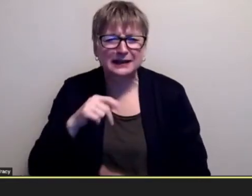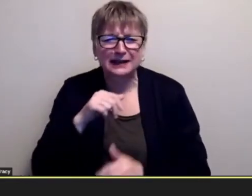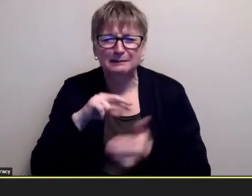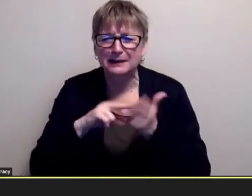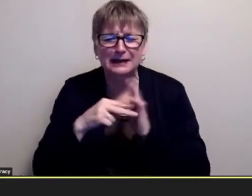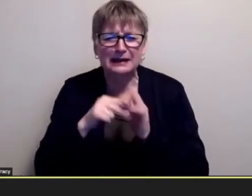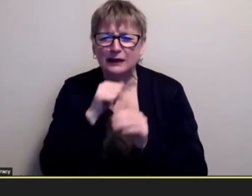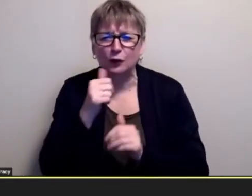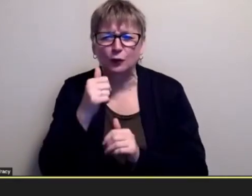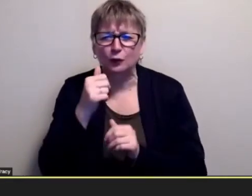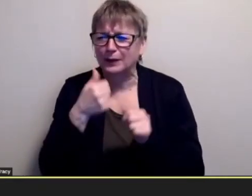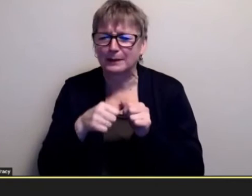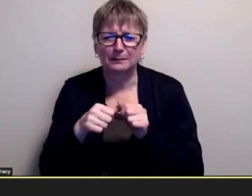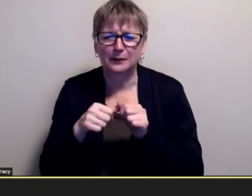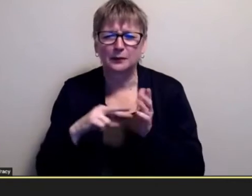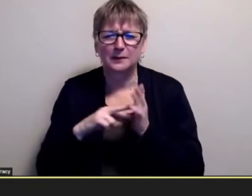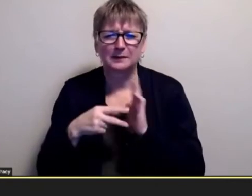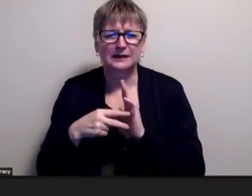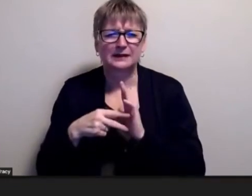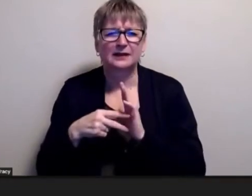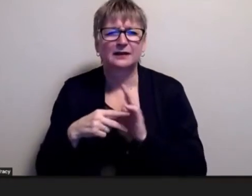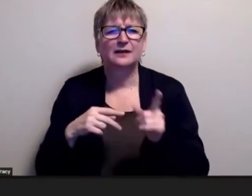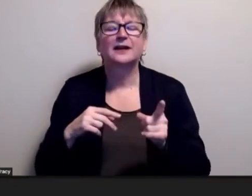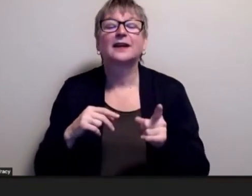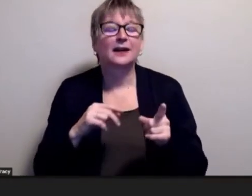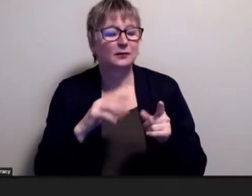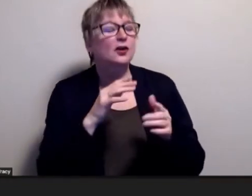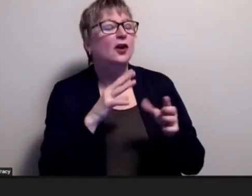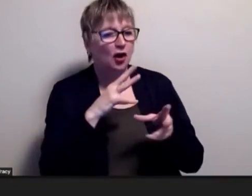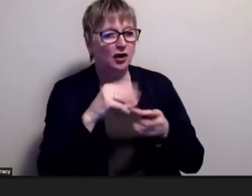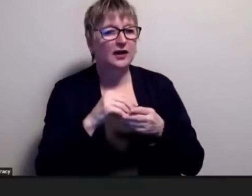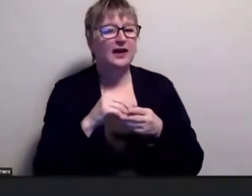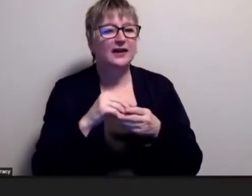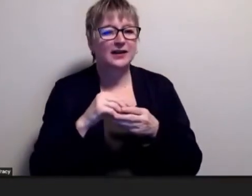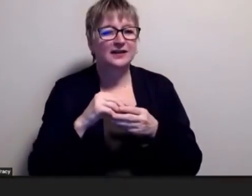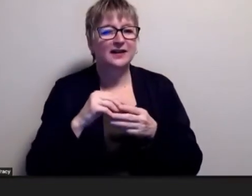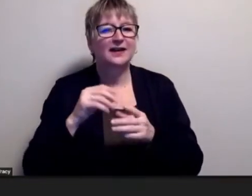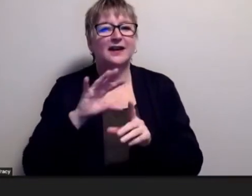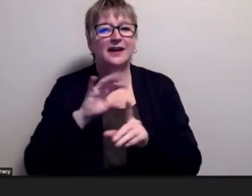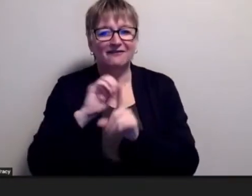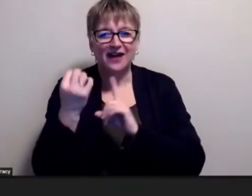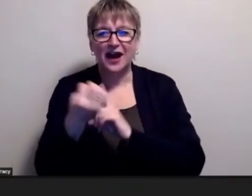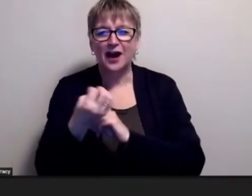exactly but it was called it was called Environmental Support Program